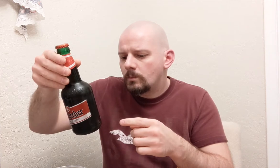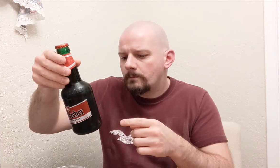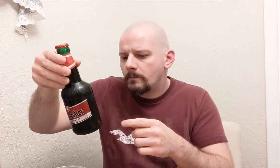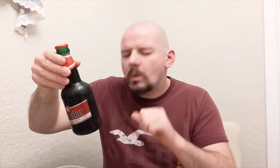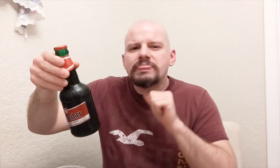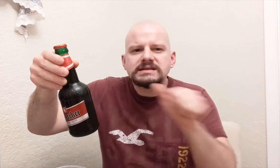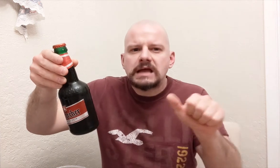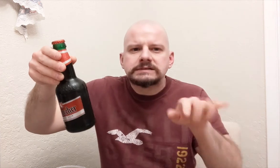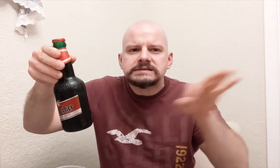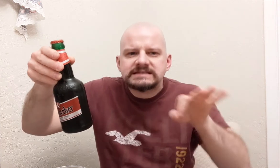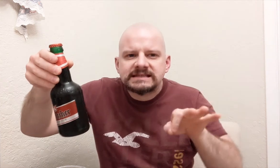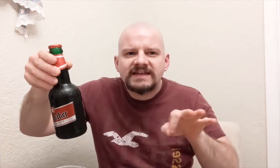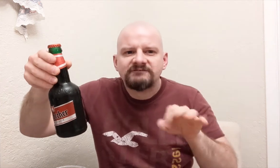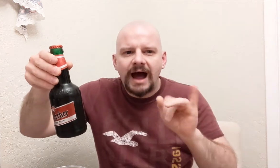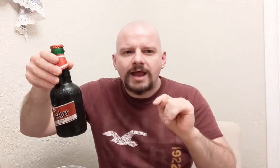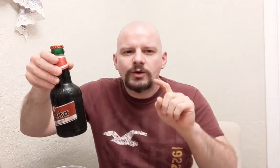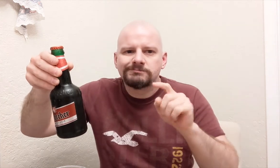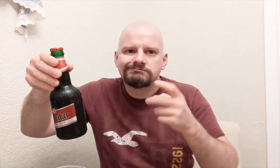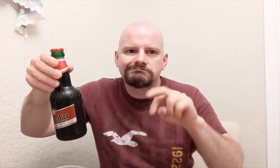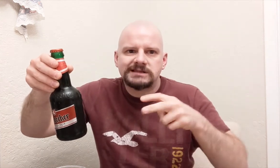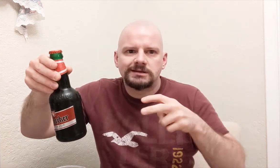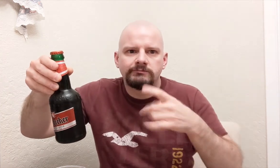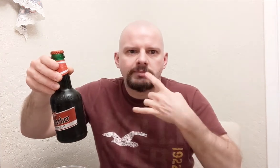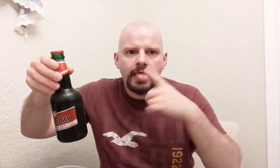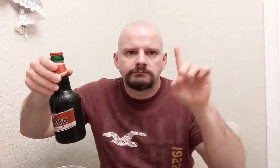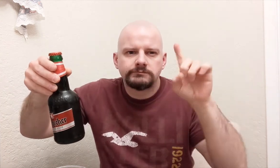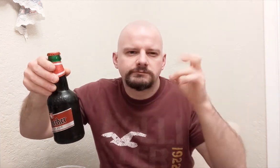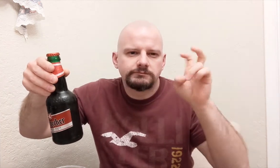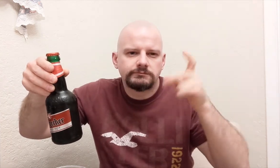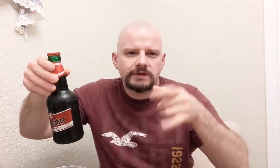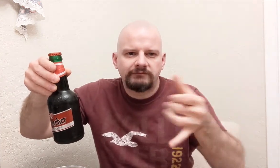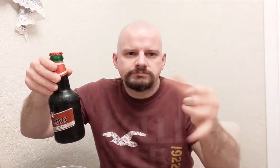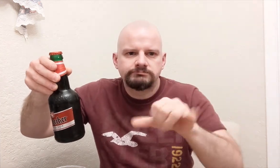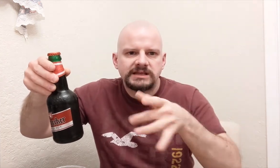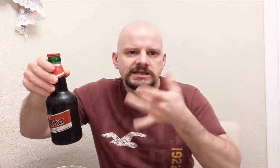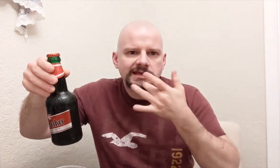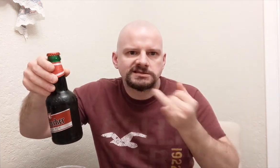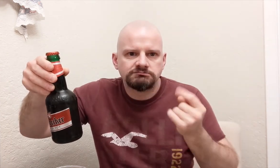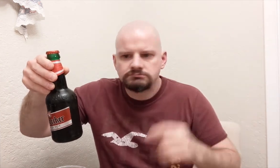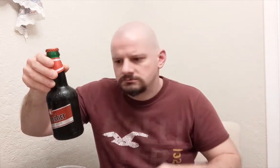It doesn't describe anything so you will have to taste just like "see for yourself".